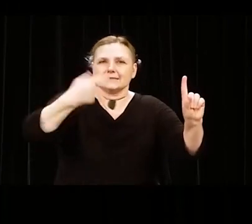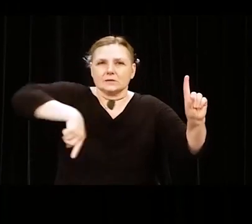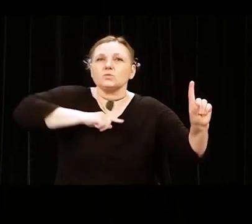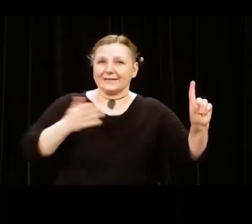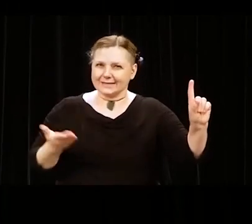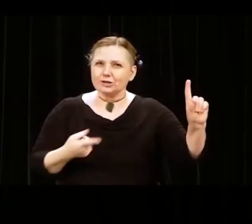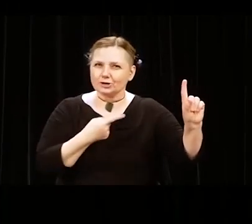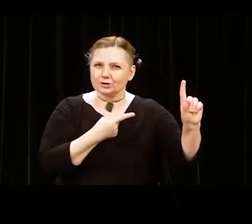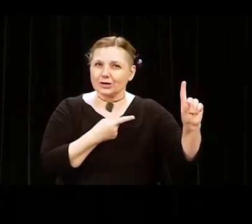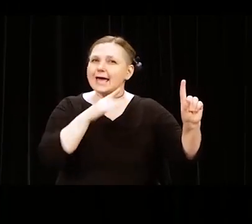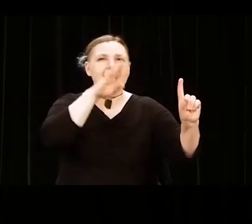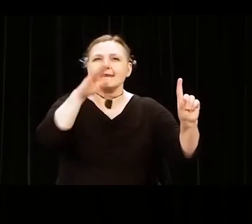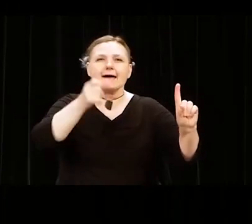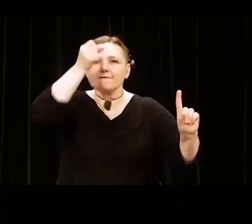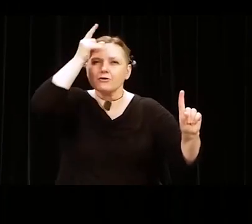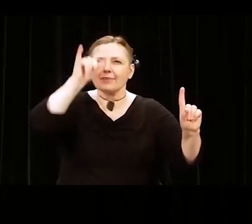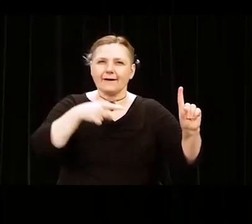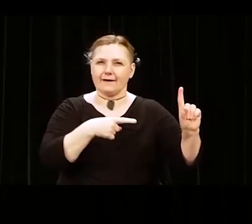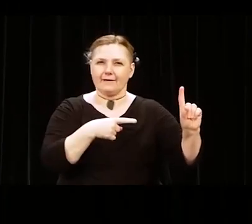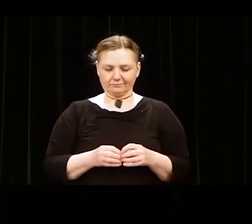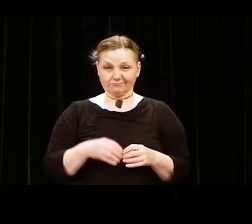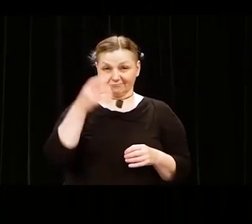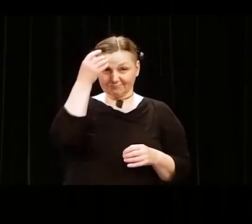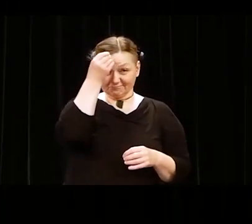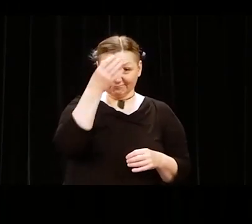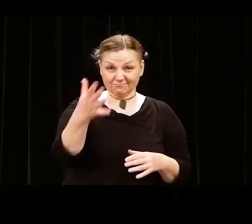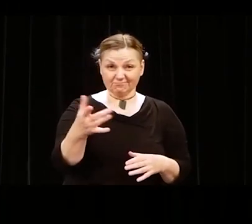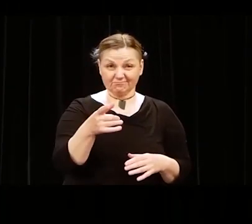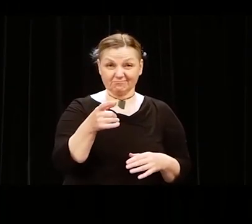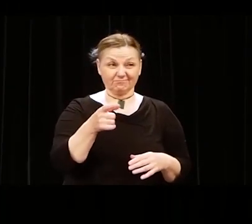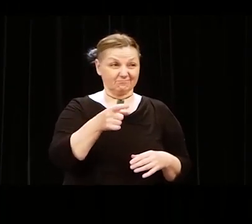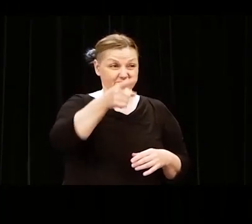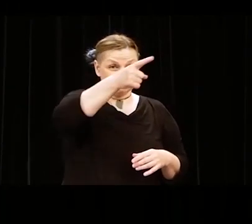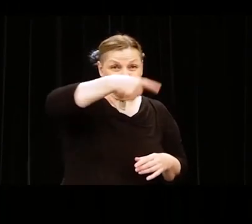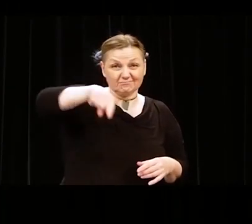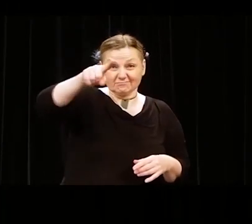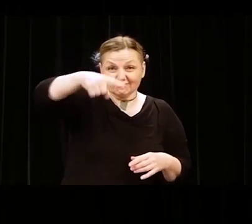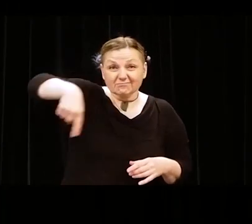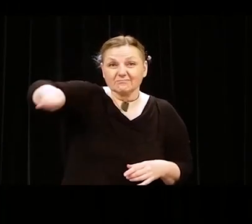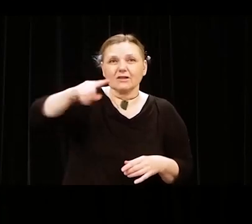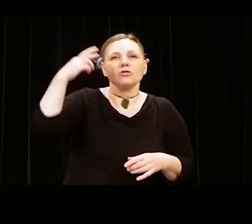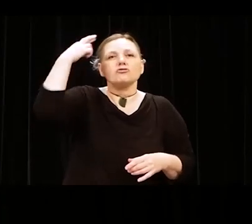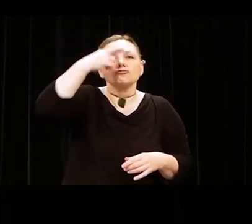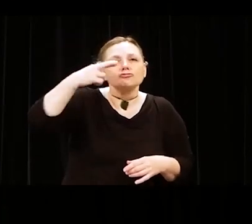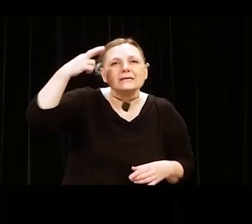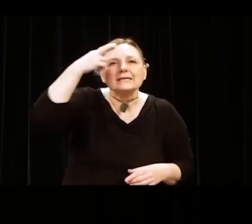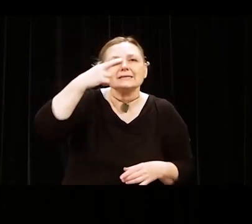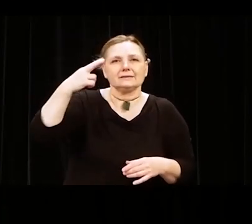I say you are the cause for change in the world. We live in a culture